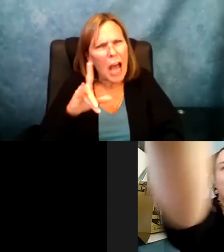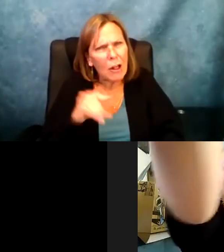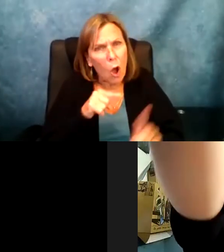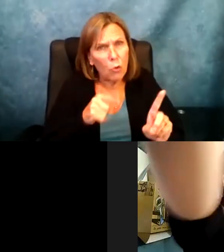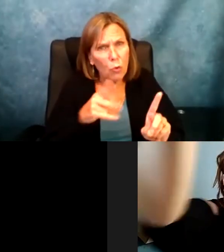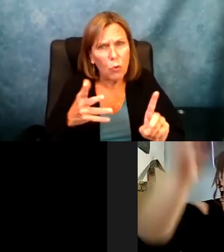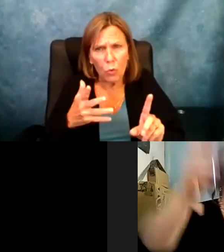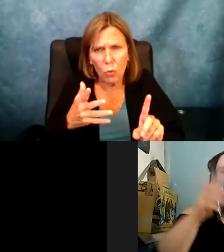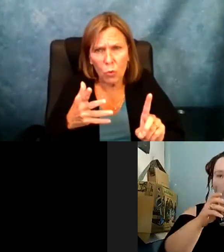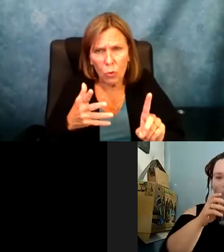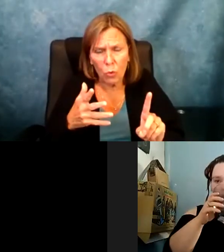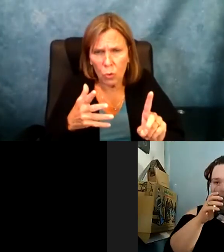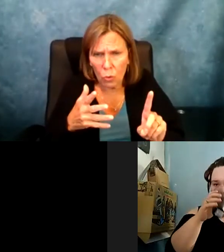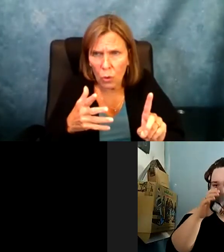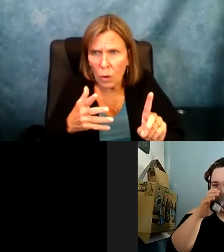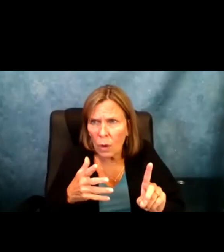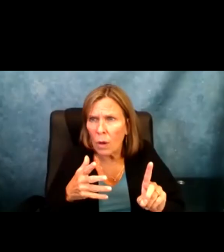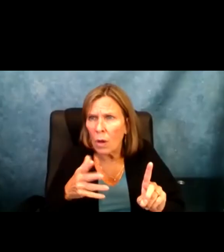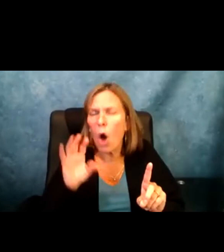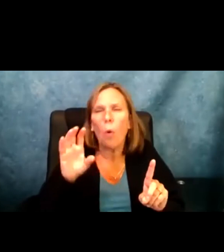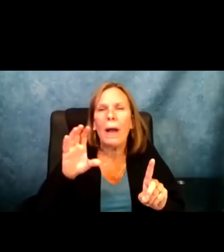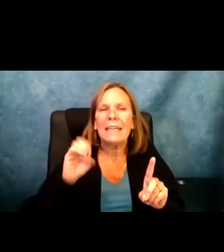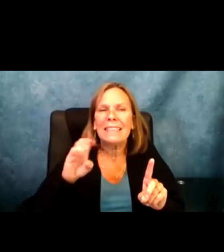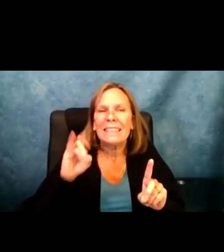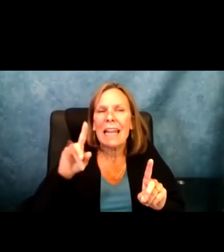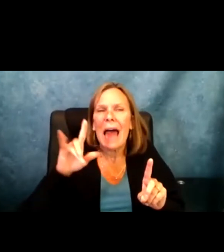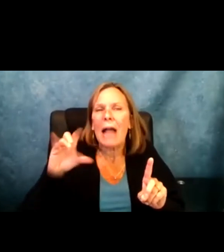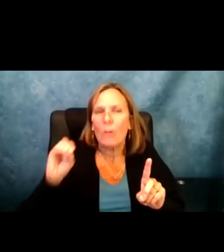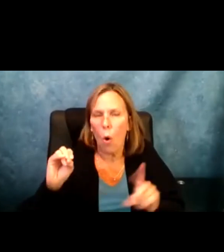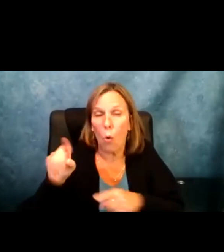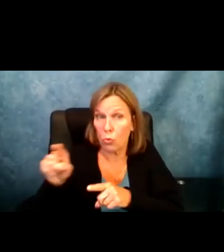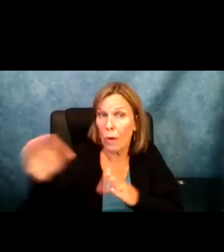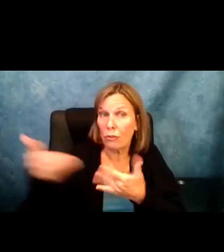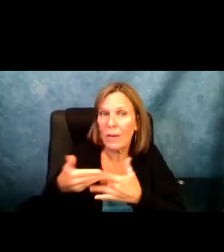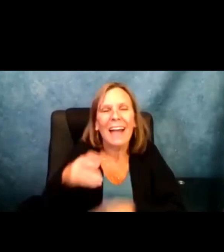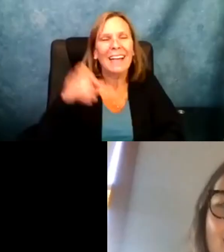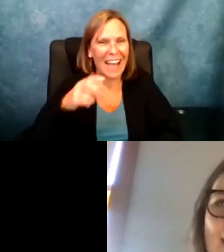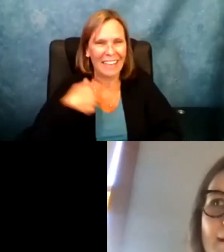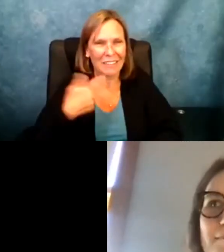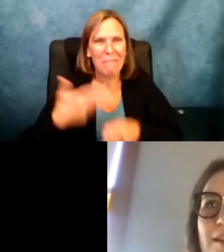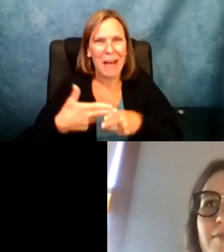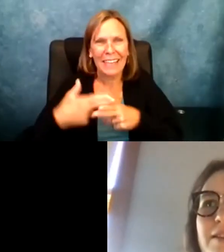my story. S efakor: Thank you. Celilo, would you like to introduce